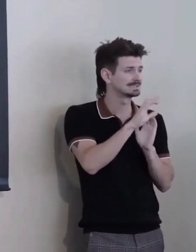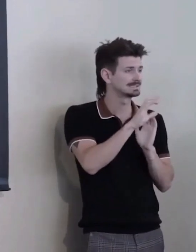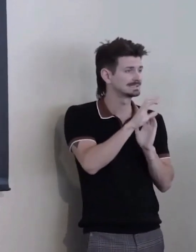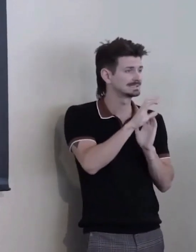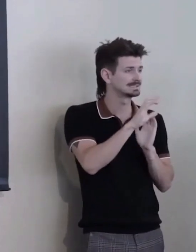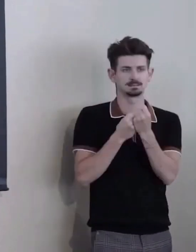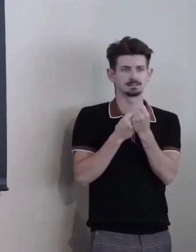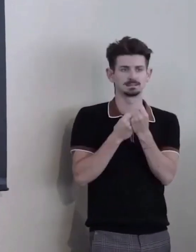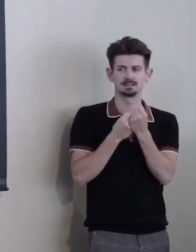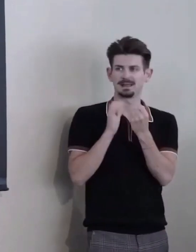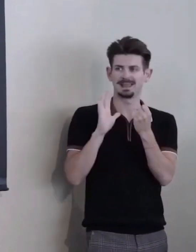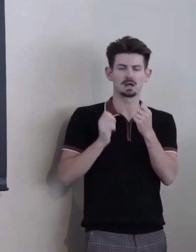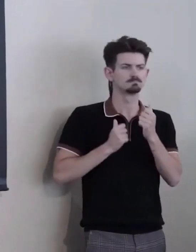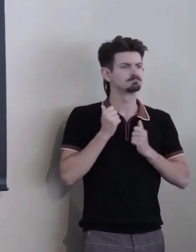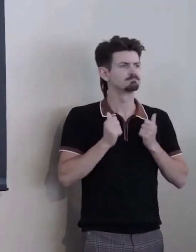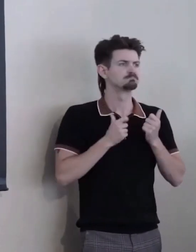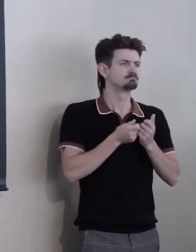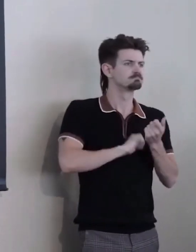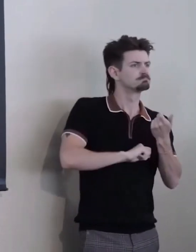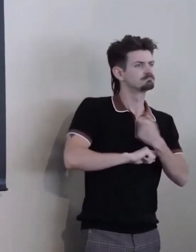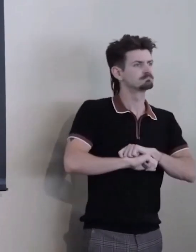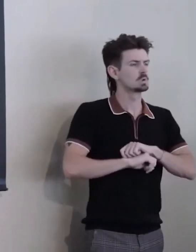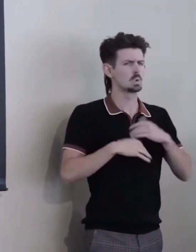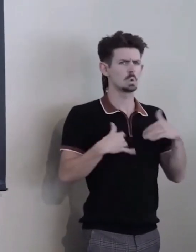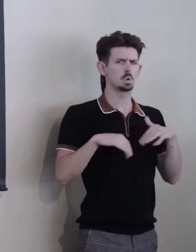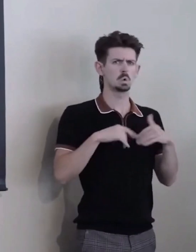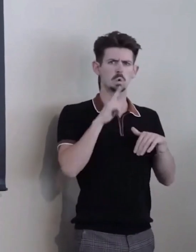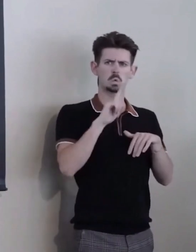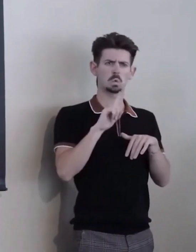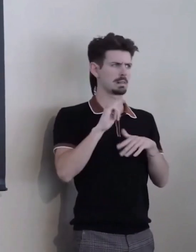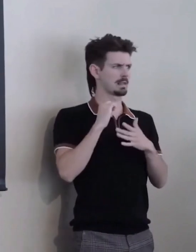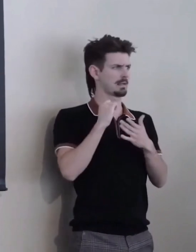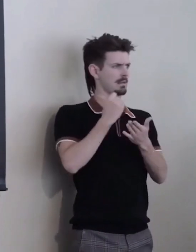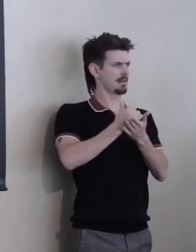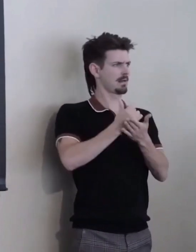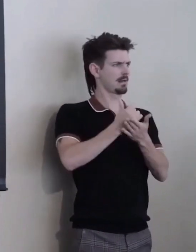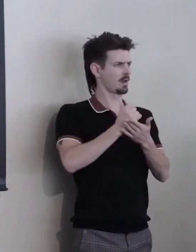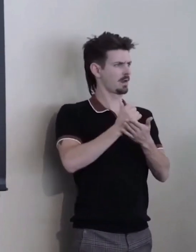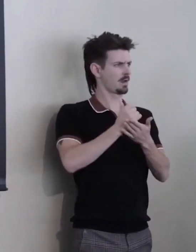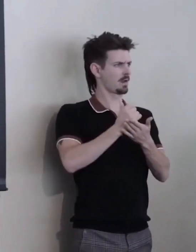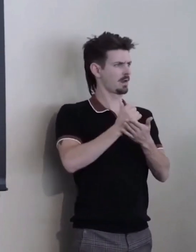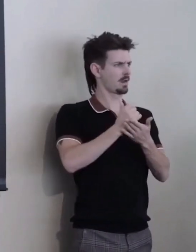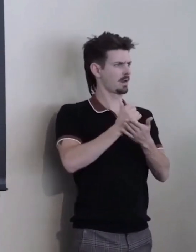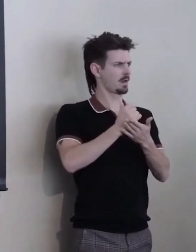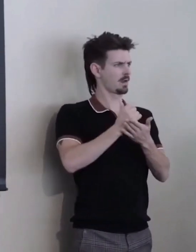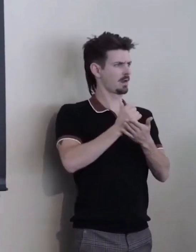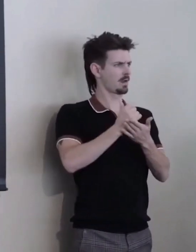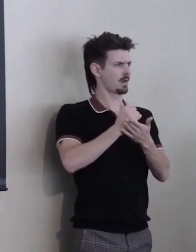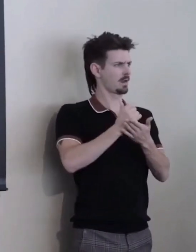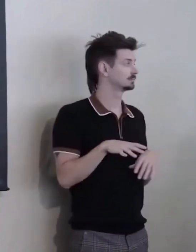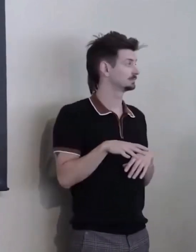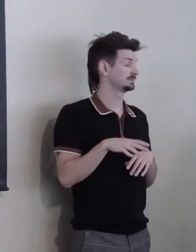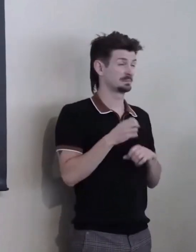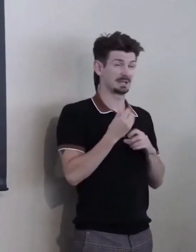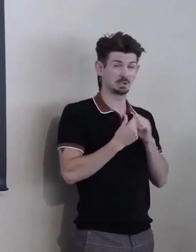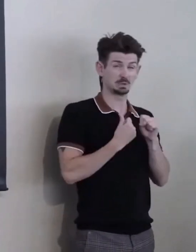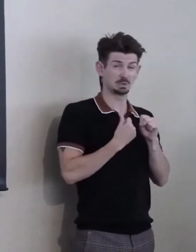drove change. 25 years ago, I was an unpaid intern working at HCPF...